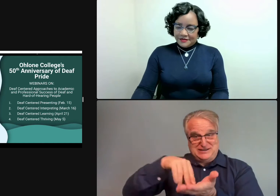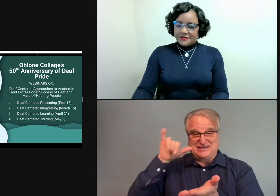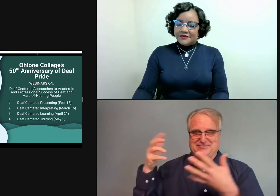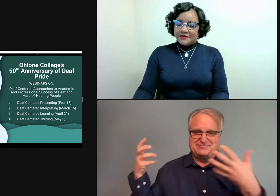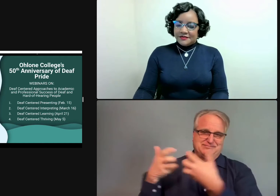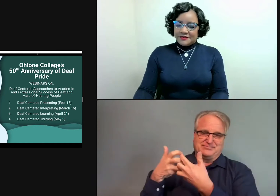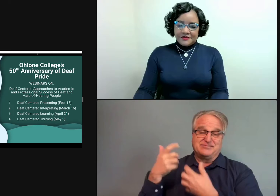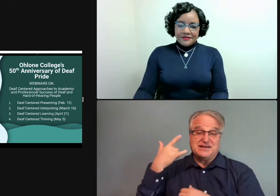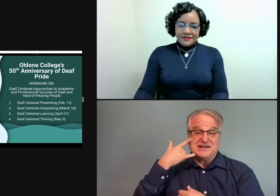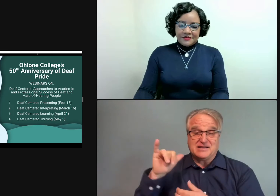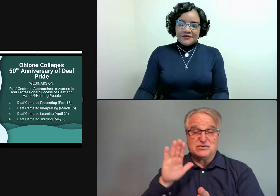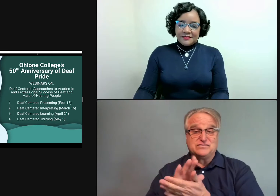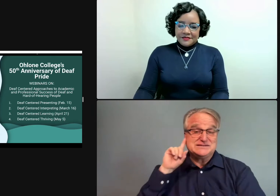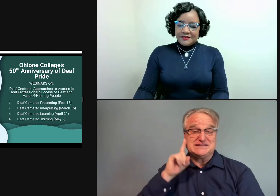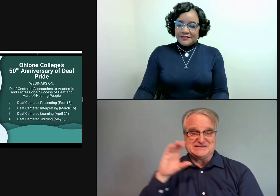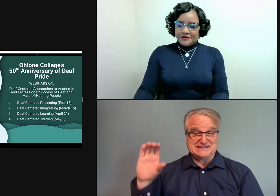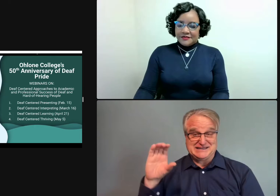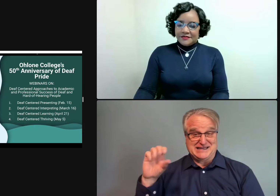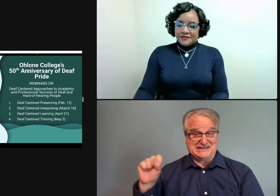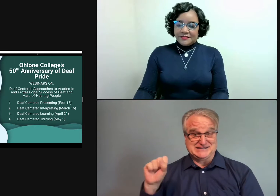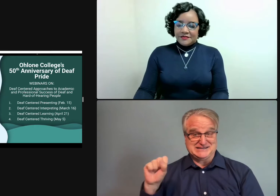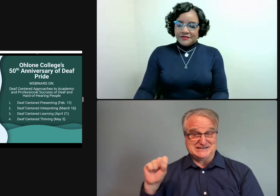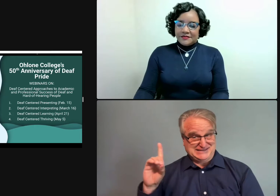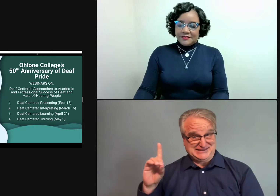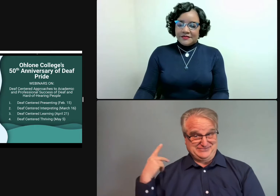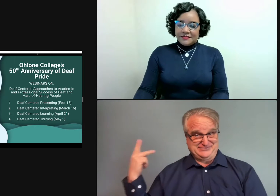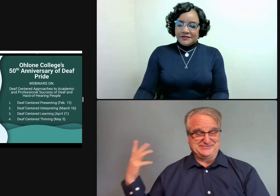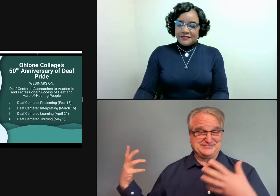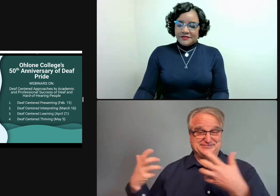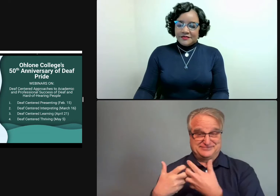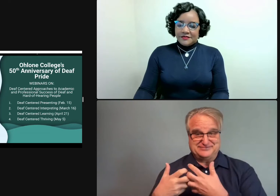And Deaf-Centered Learning will be cohosted with the CSD, California School